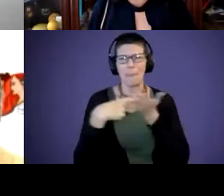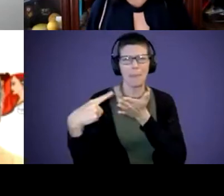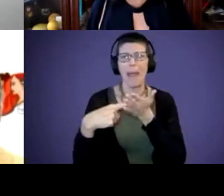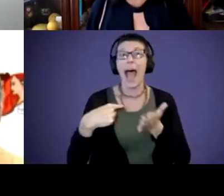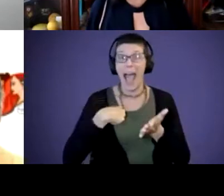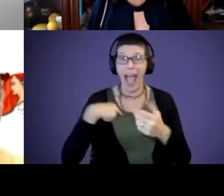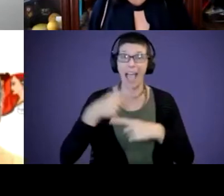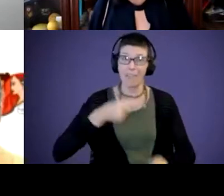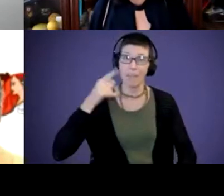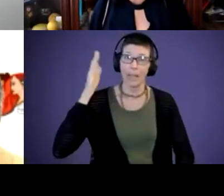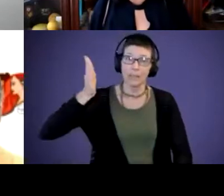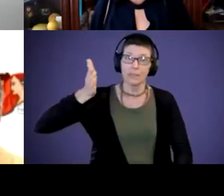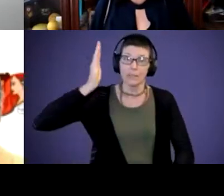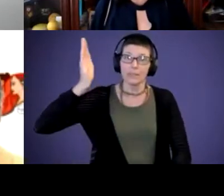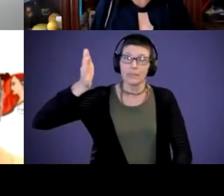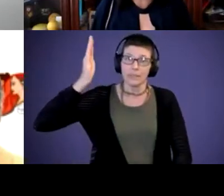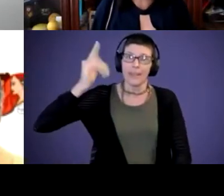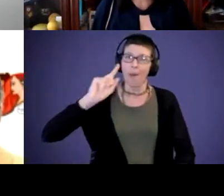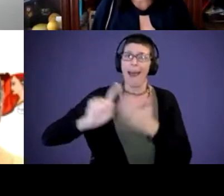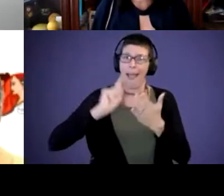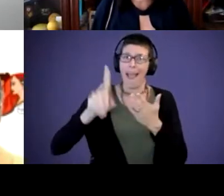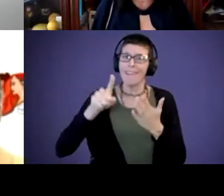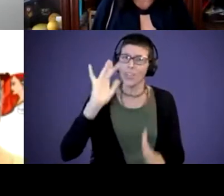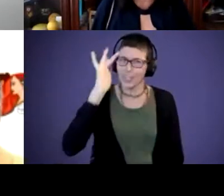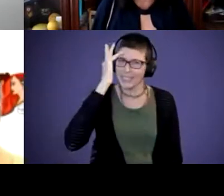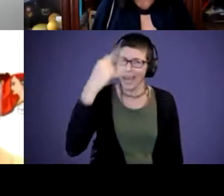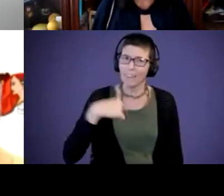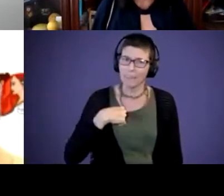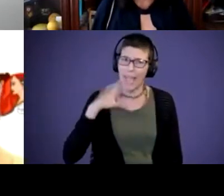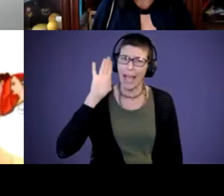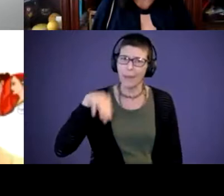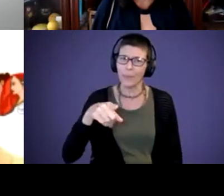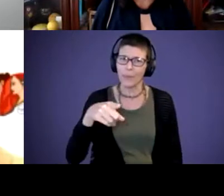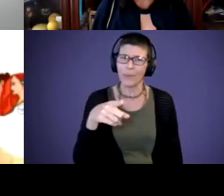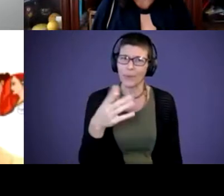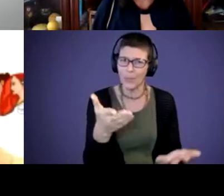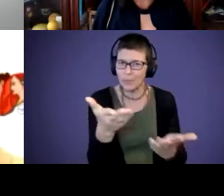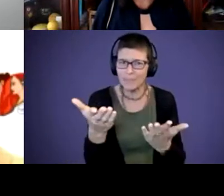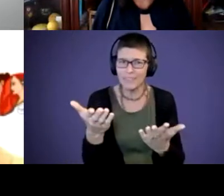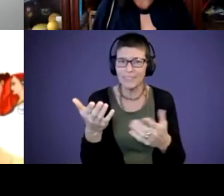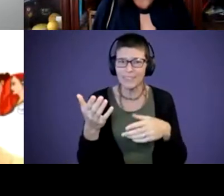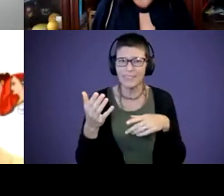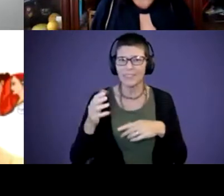an hour and a half. You're tired of me. So? Participant: You've done a great job. Very